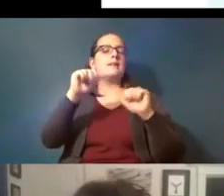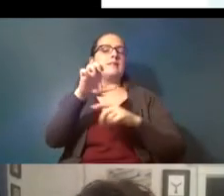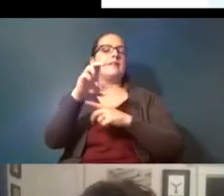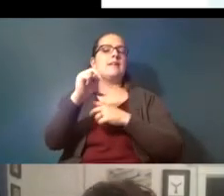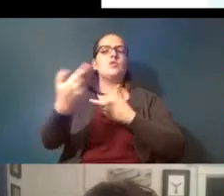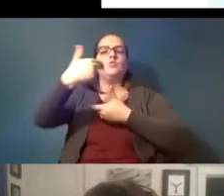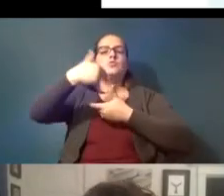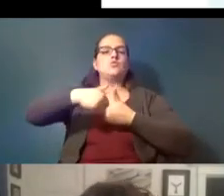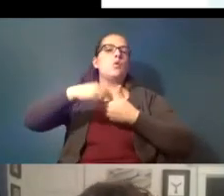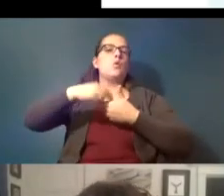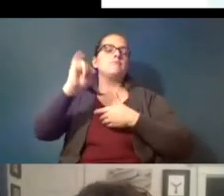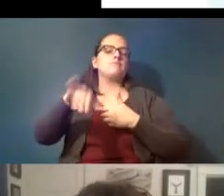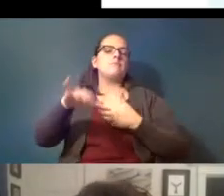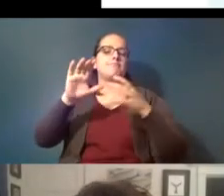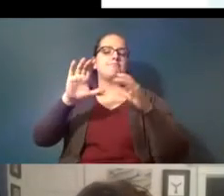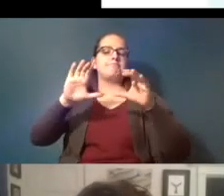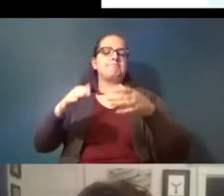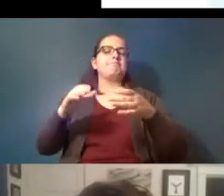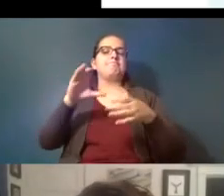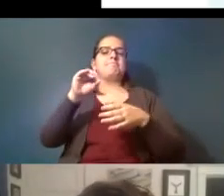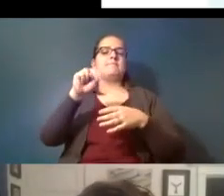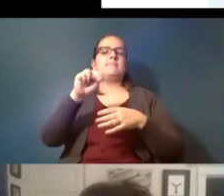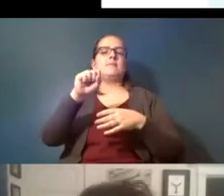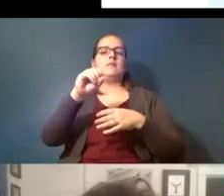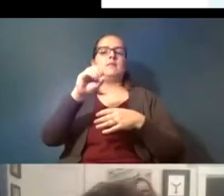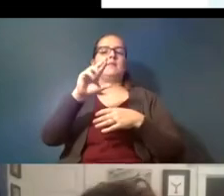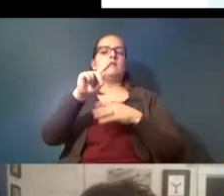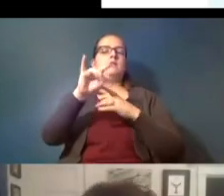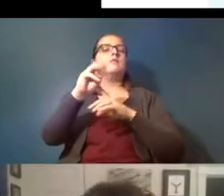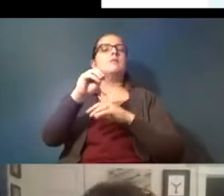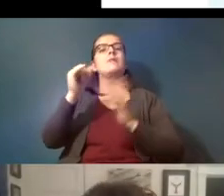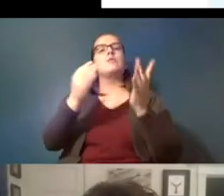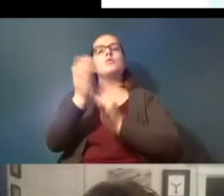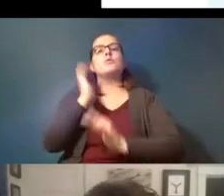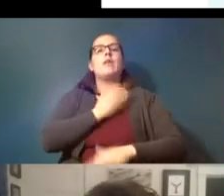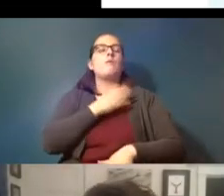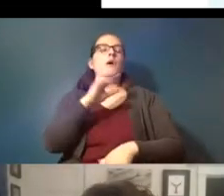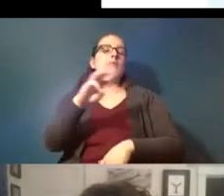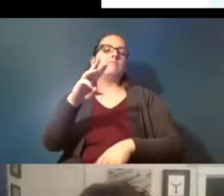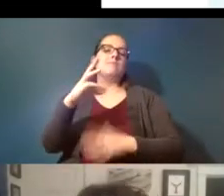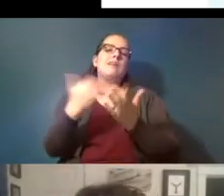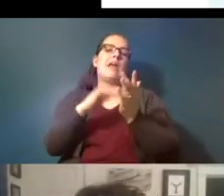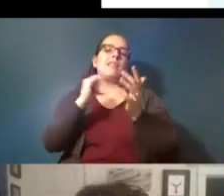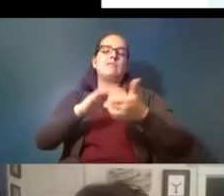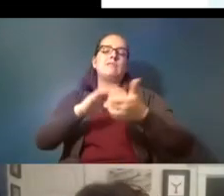the consortium through our website and again this is a collaborative project between oregon state